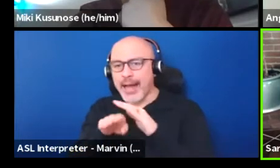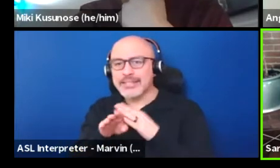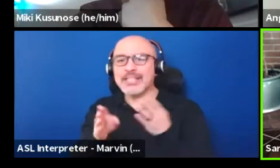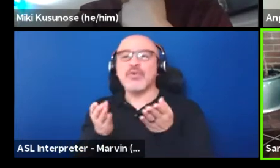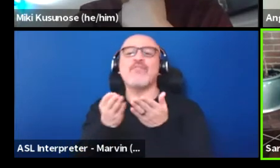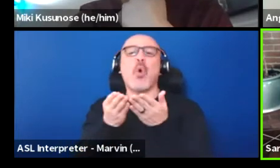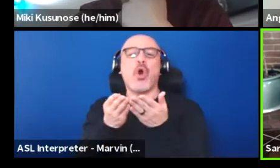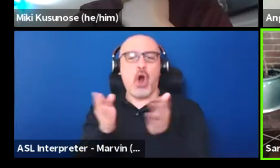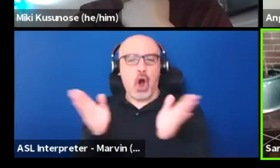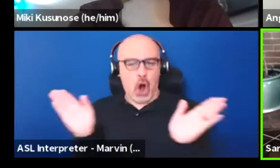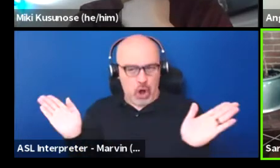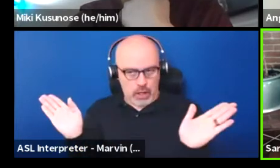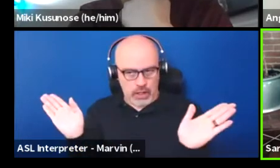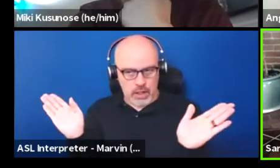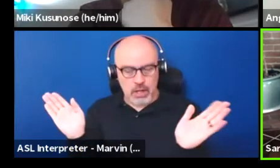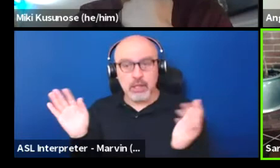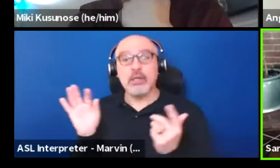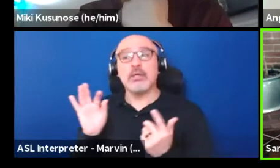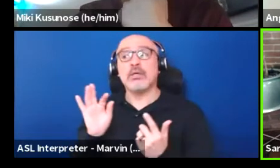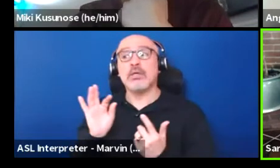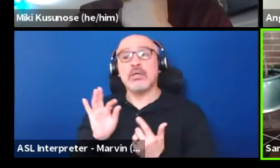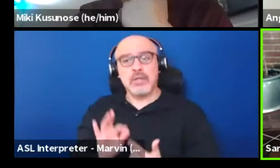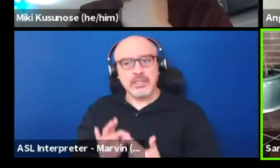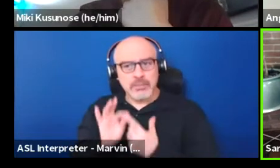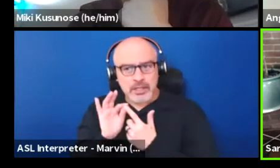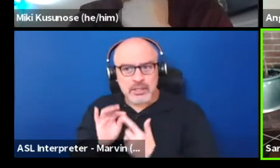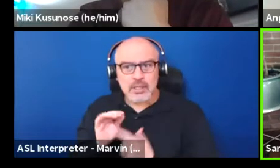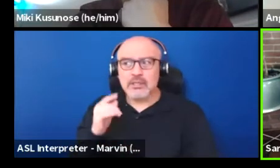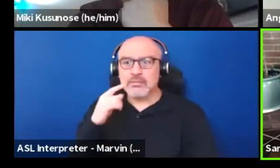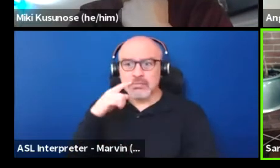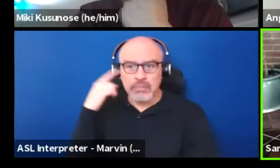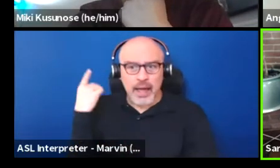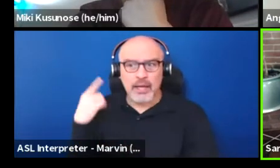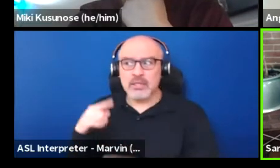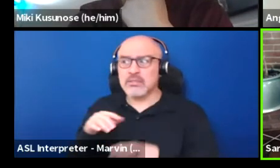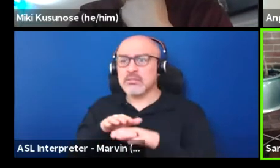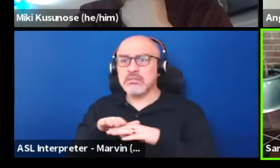especially for black, indigenous, POC folks,